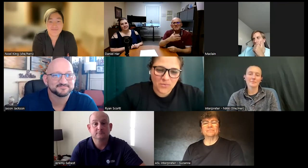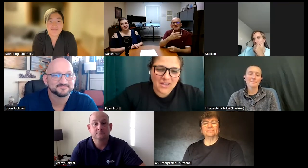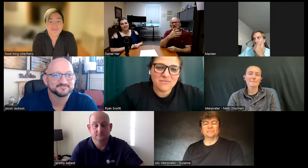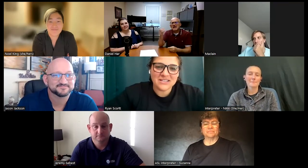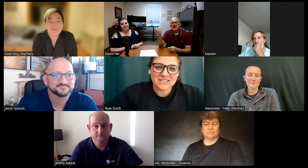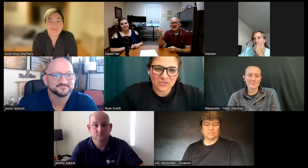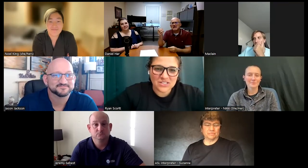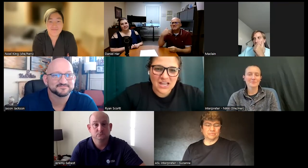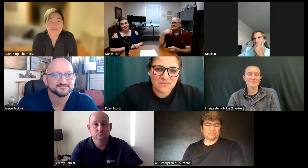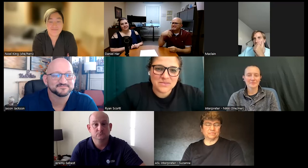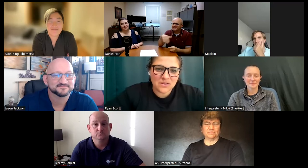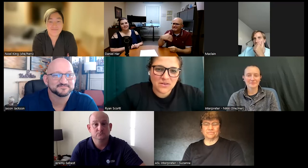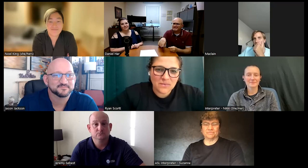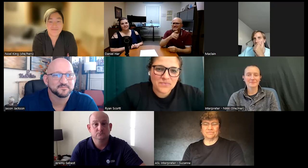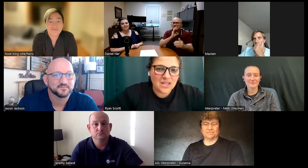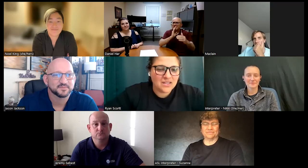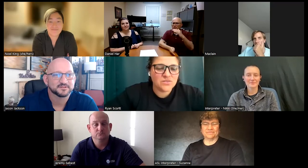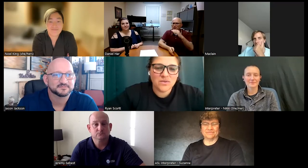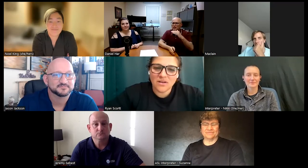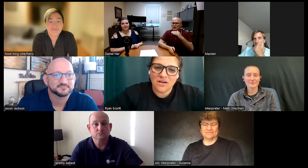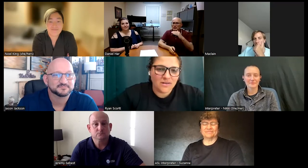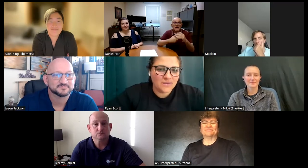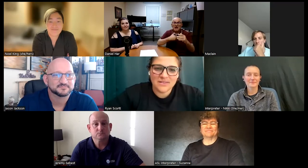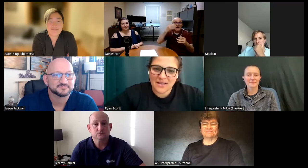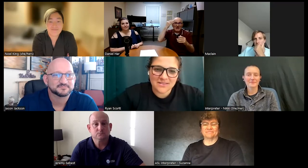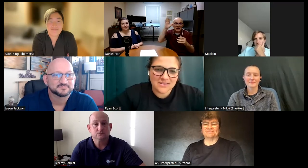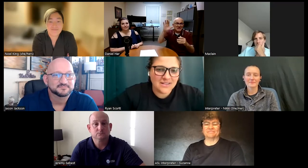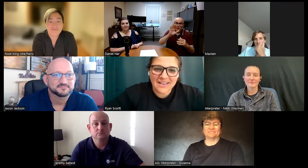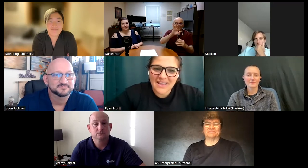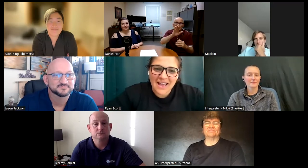um we have met several times and oh yes